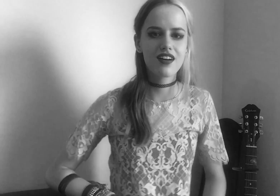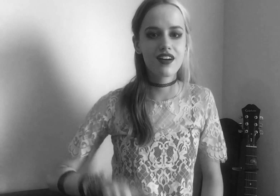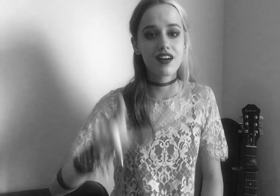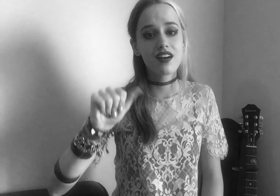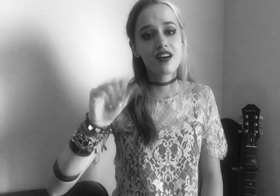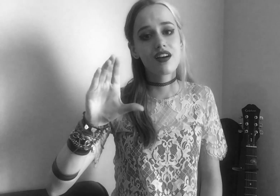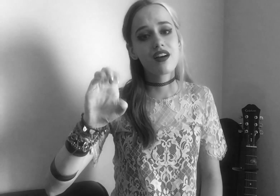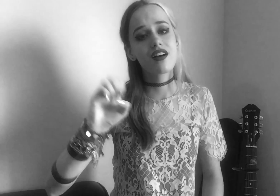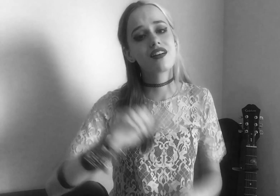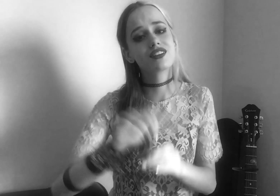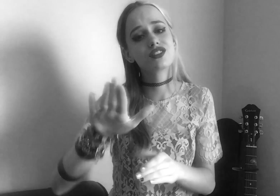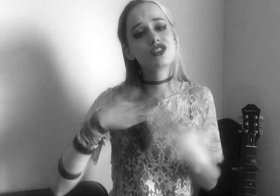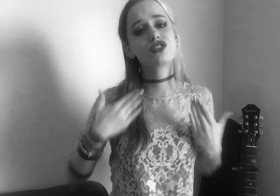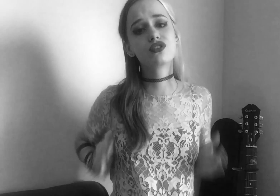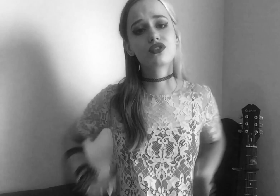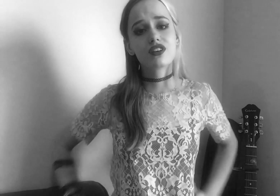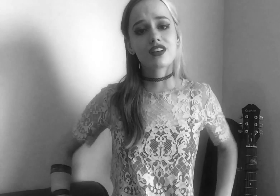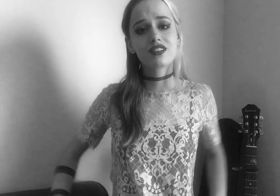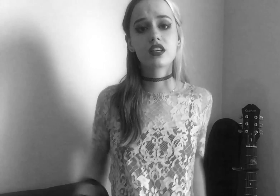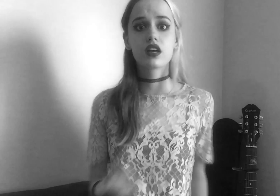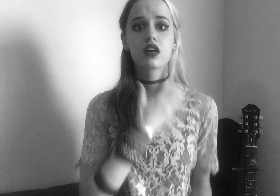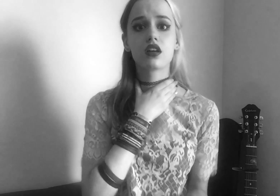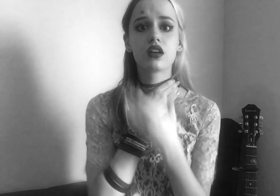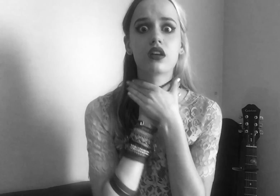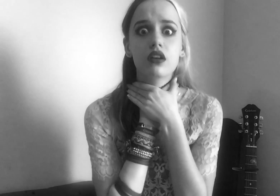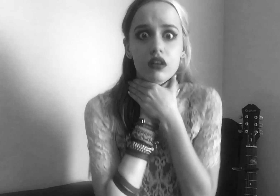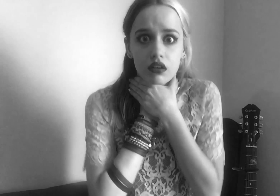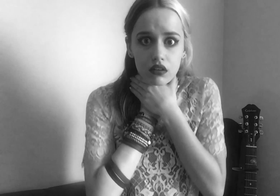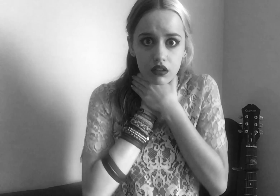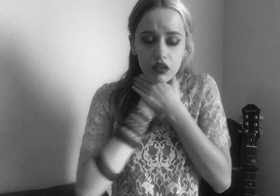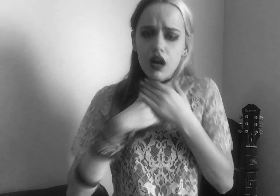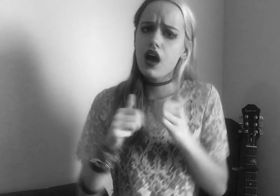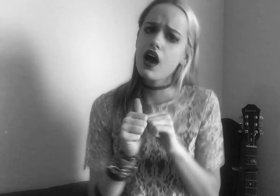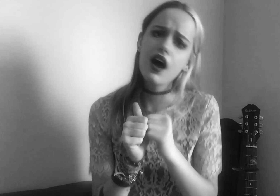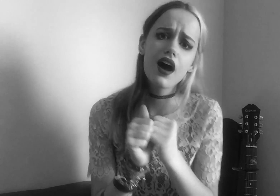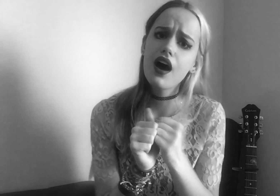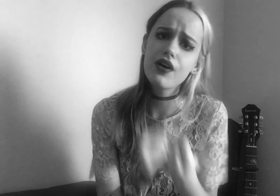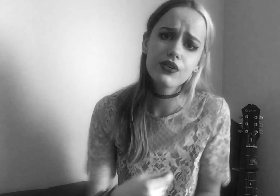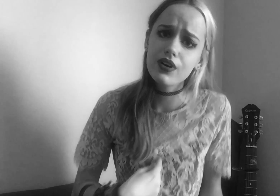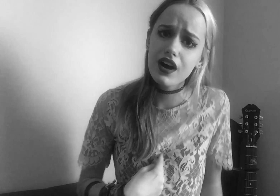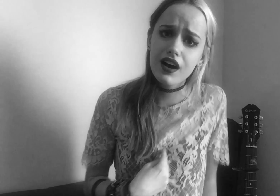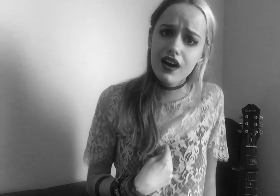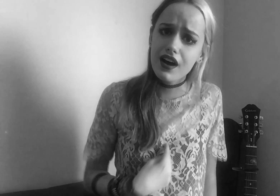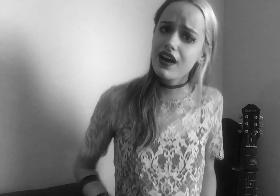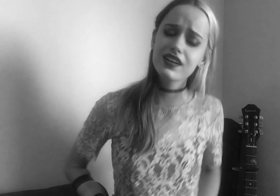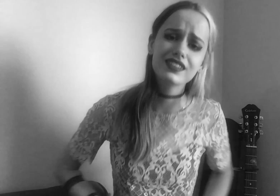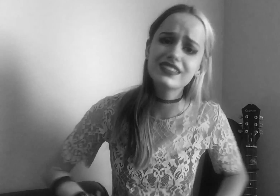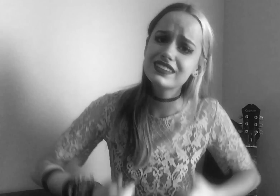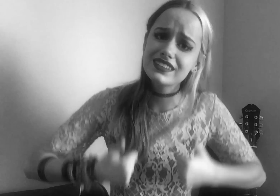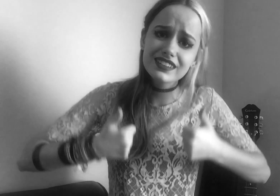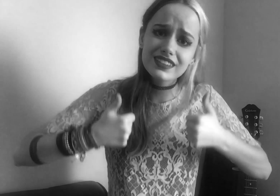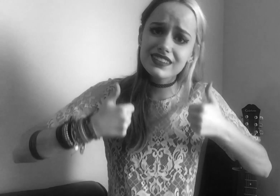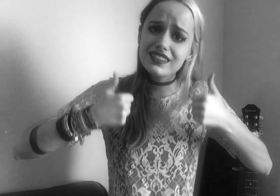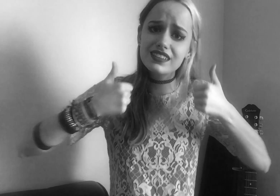The lace in your dress - tangles my neck - how do I liiiiiive?